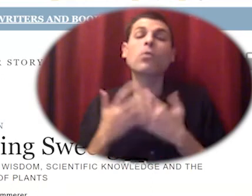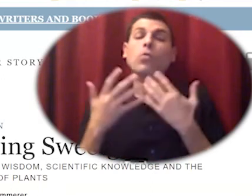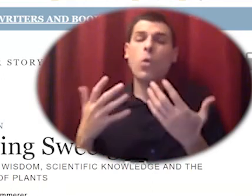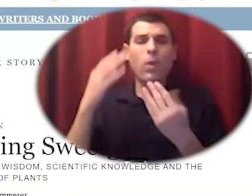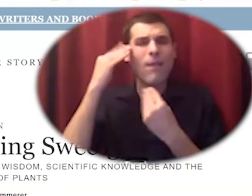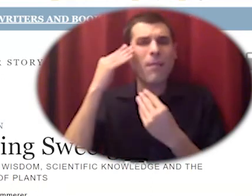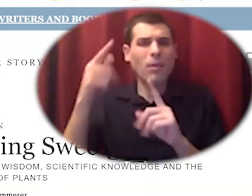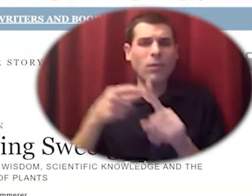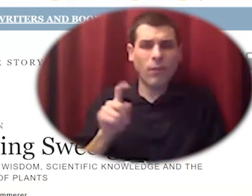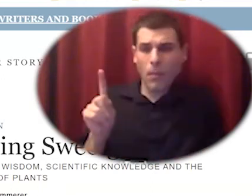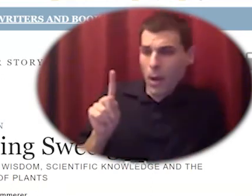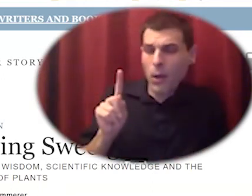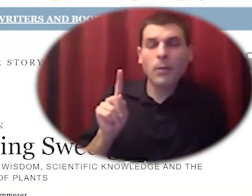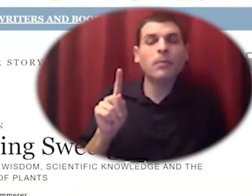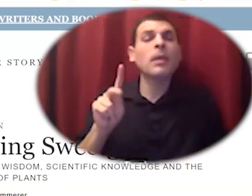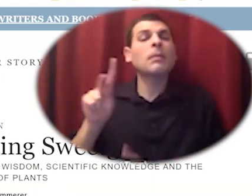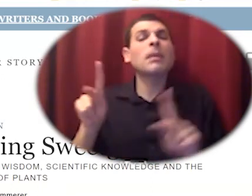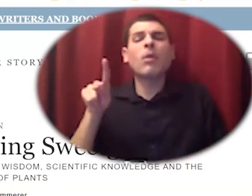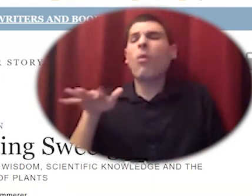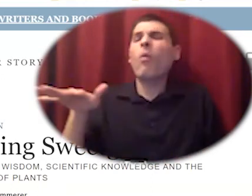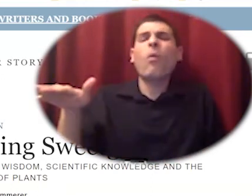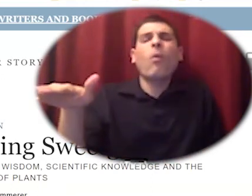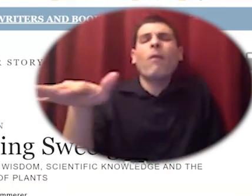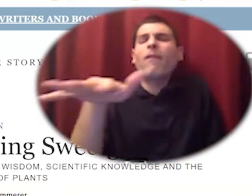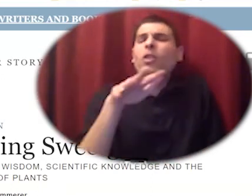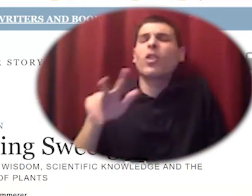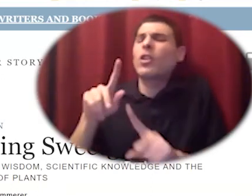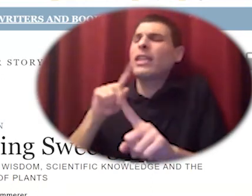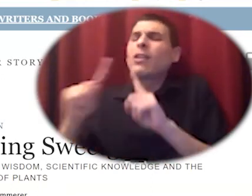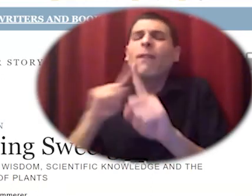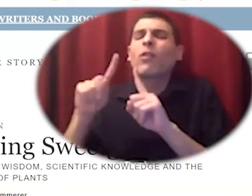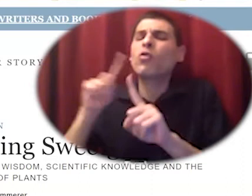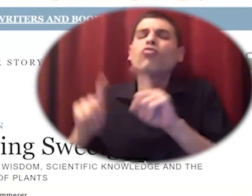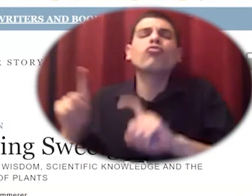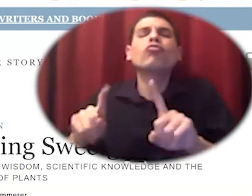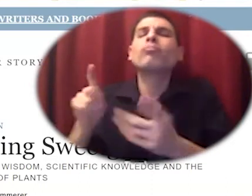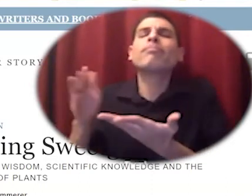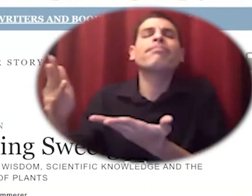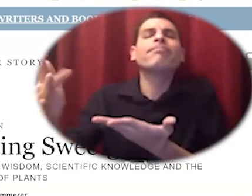experience with folks all over north America so this one is really fantastic as well and